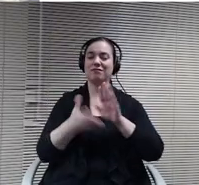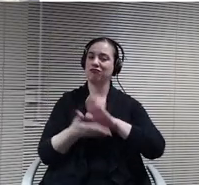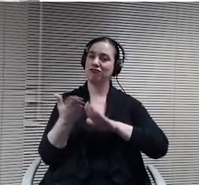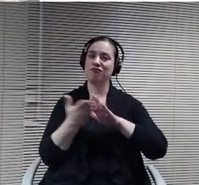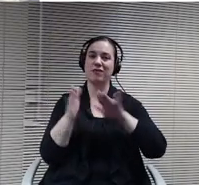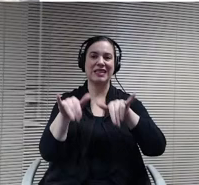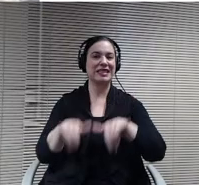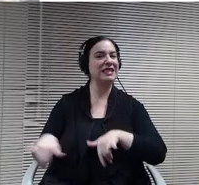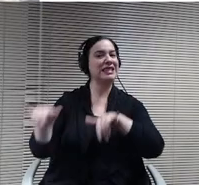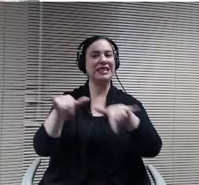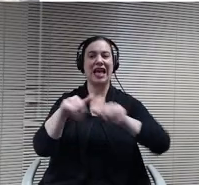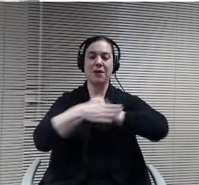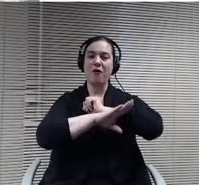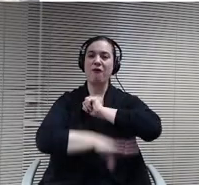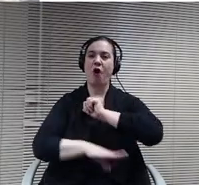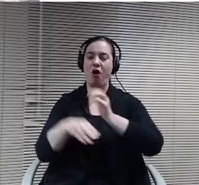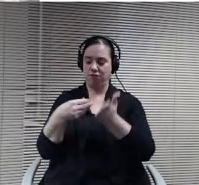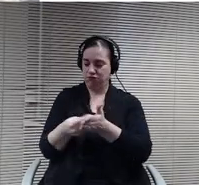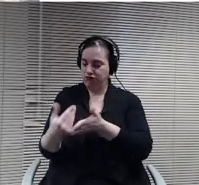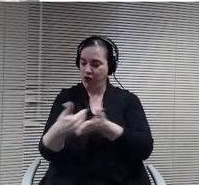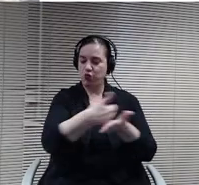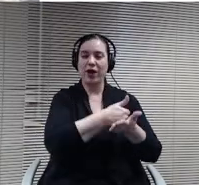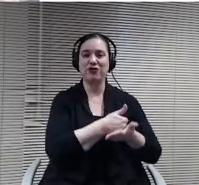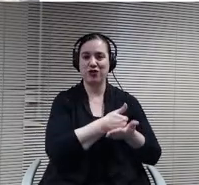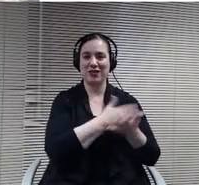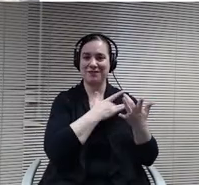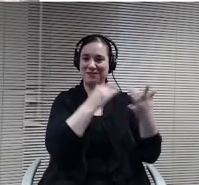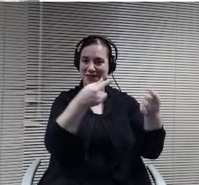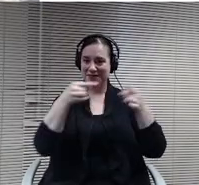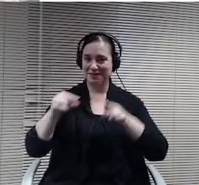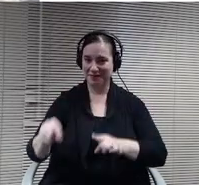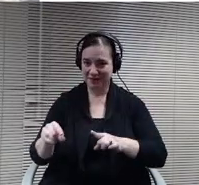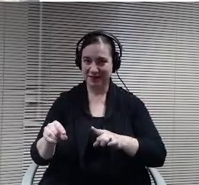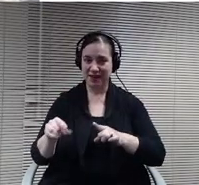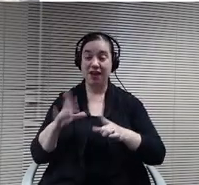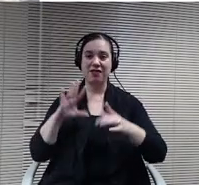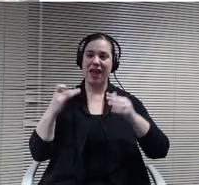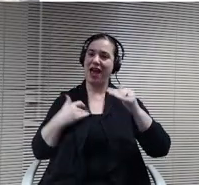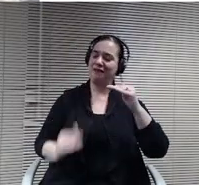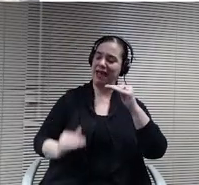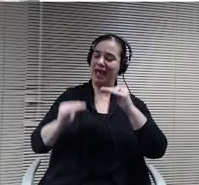fundraisers that they typically have done. They've either hit or exceeded the marks in terms of how engaged students have been.